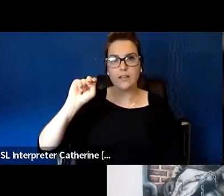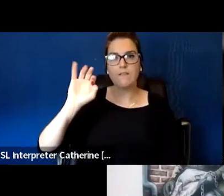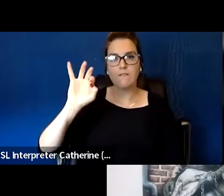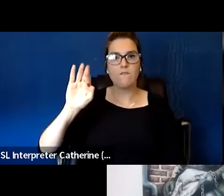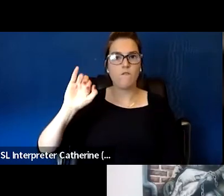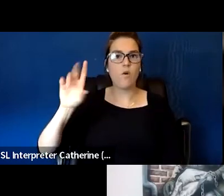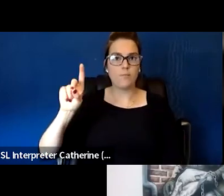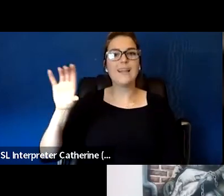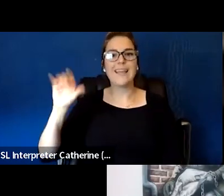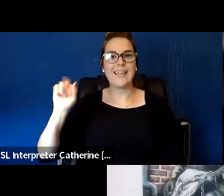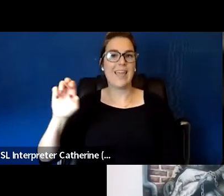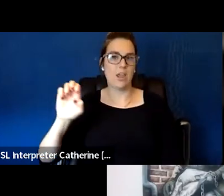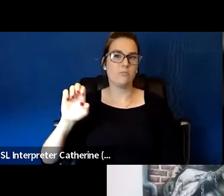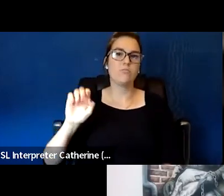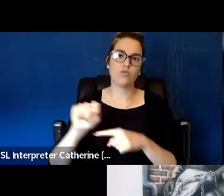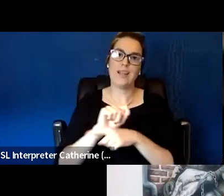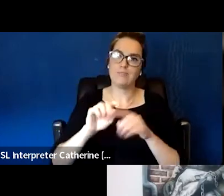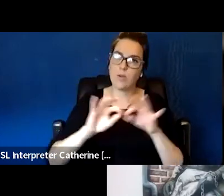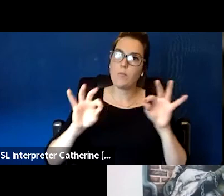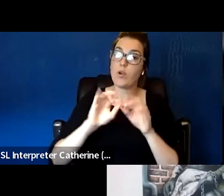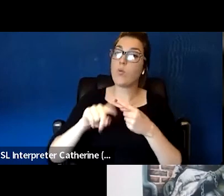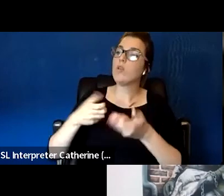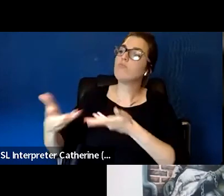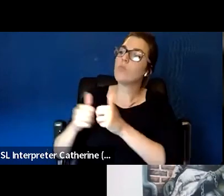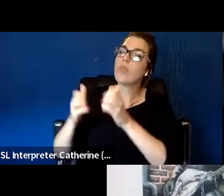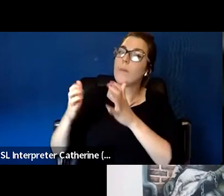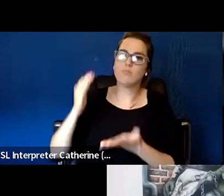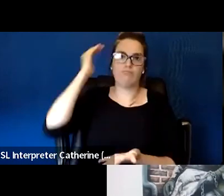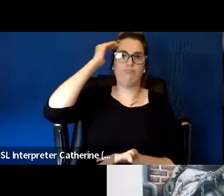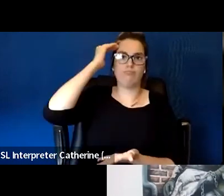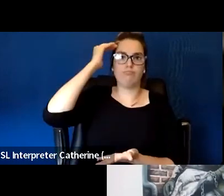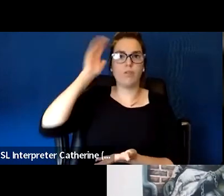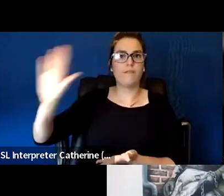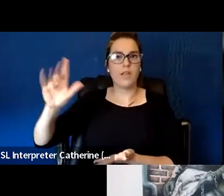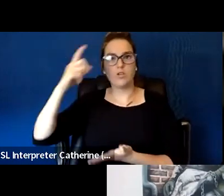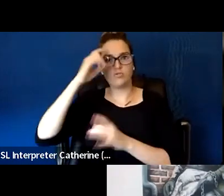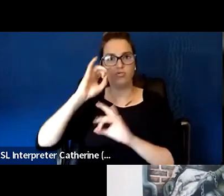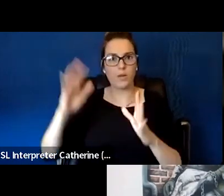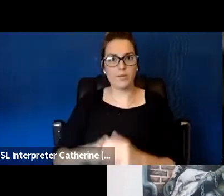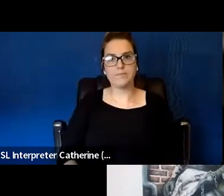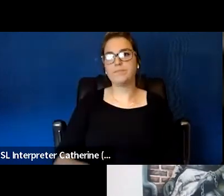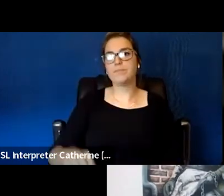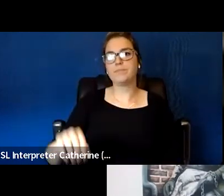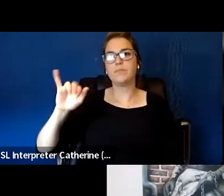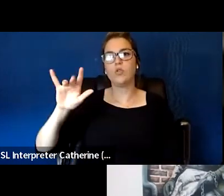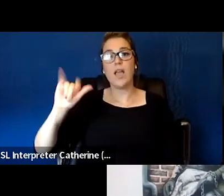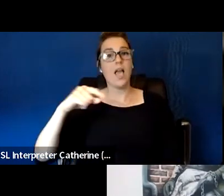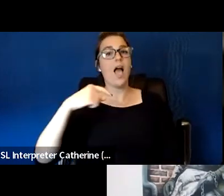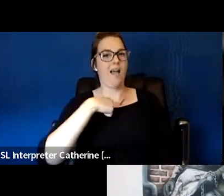when we're doing the work. Yeah, Donald, I would say one of the things I've learned and I've been teaching trauma-informed care for many years